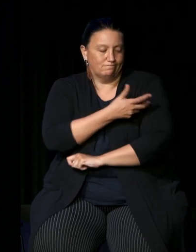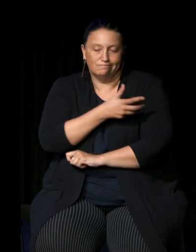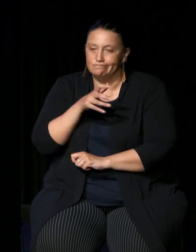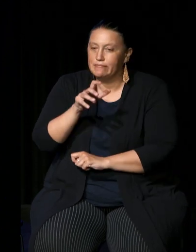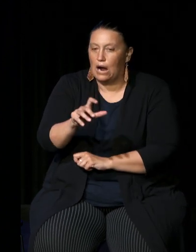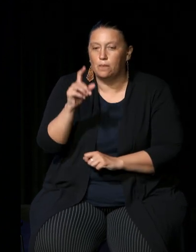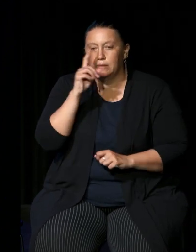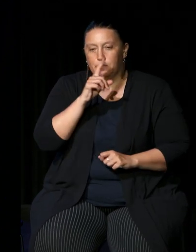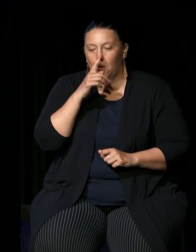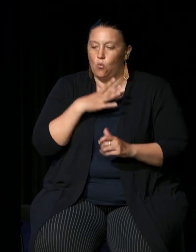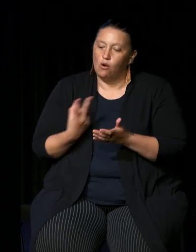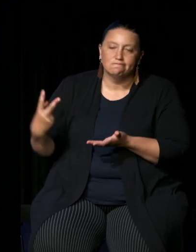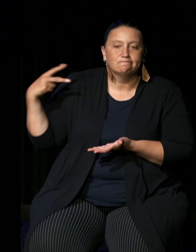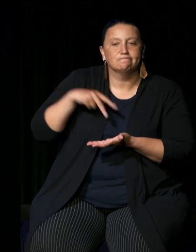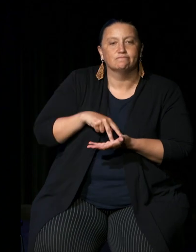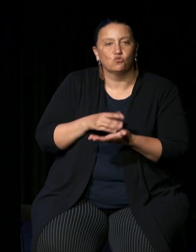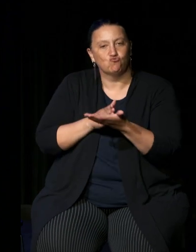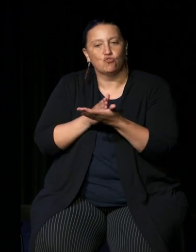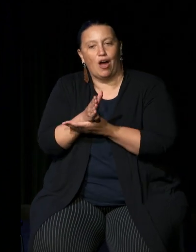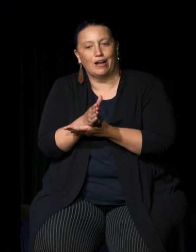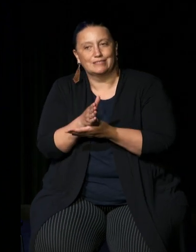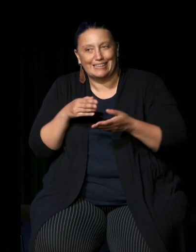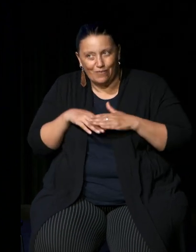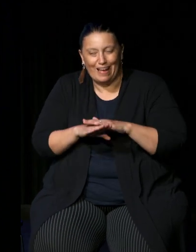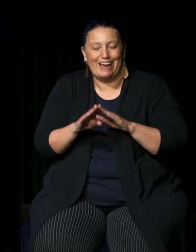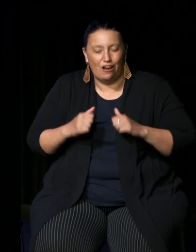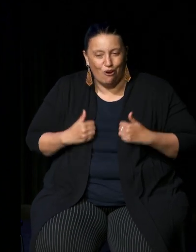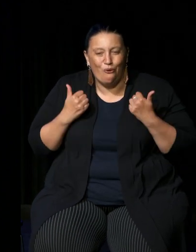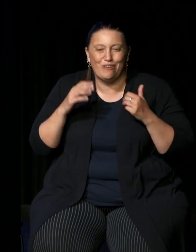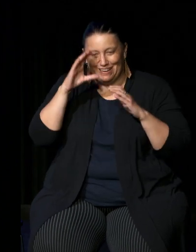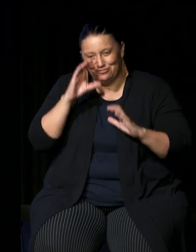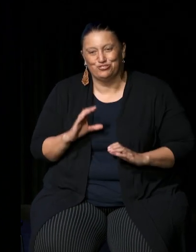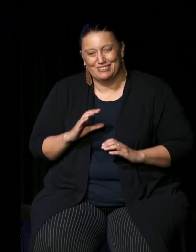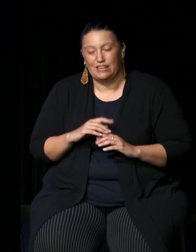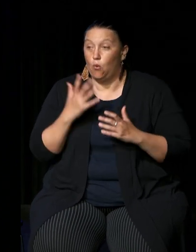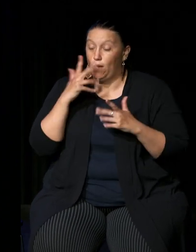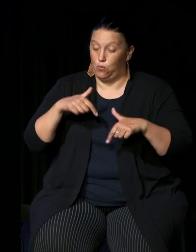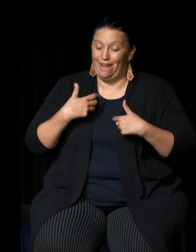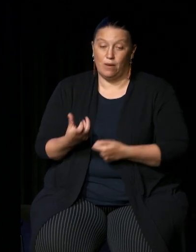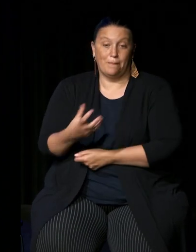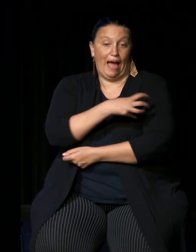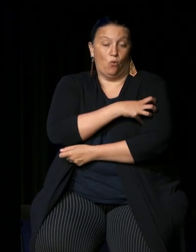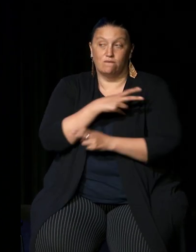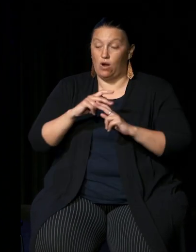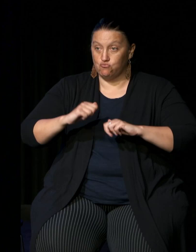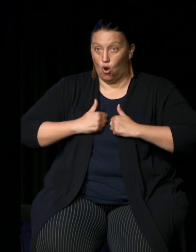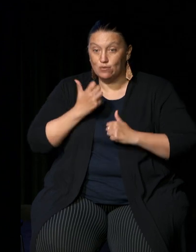take a rightful place in our own country when we have power over our destiny our children